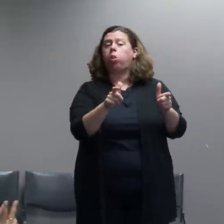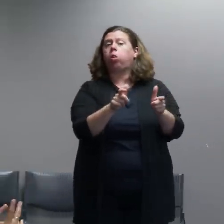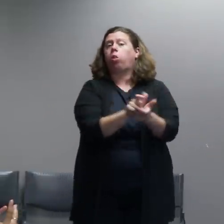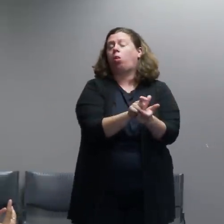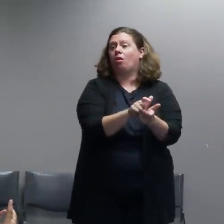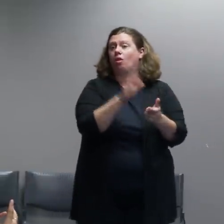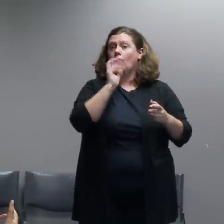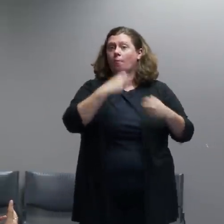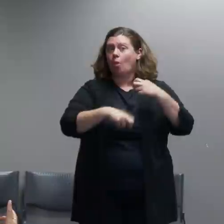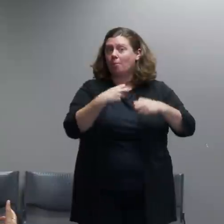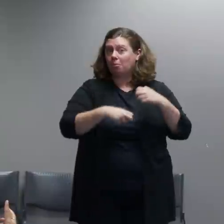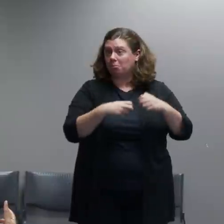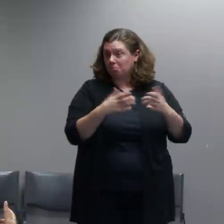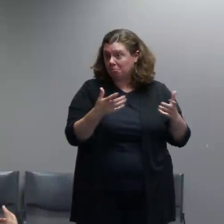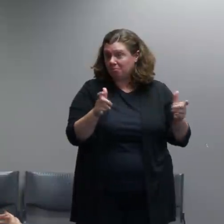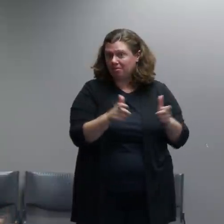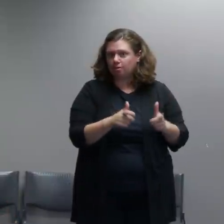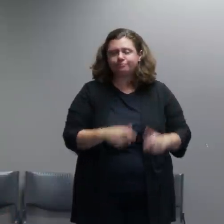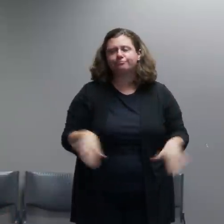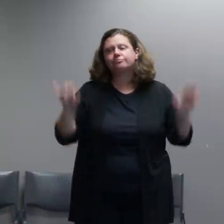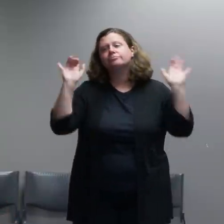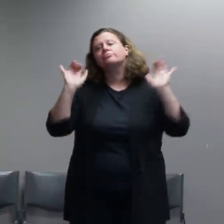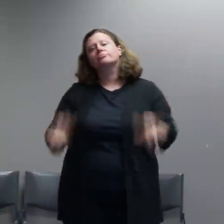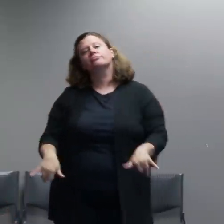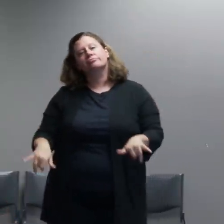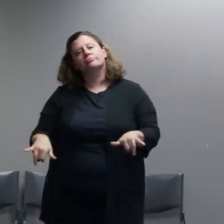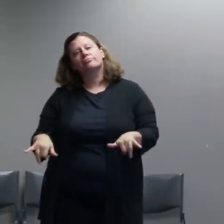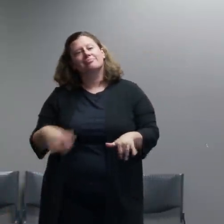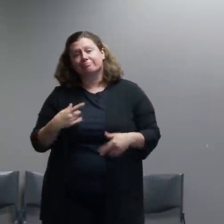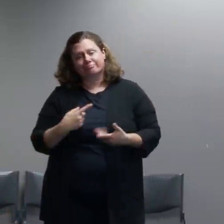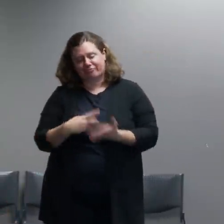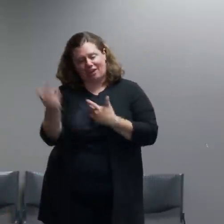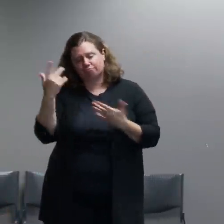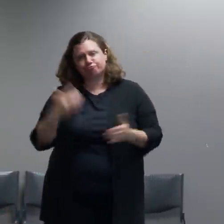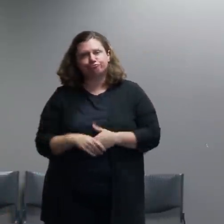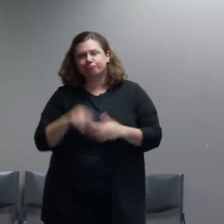Unfortunately this did not work. Our disruptive crowd responded to this